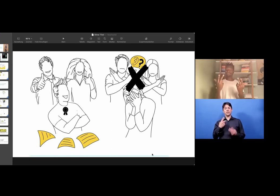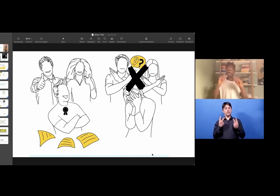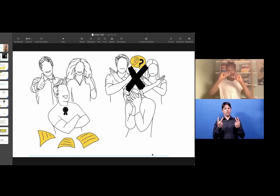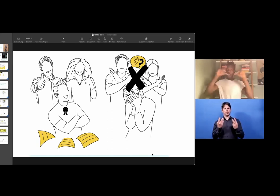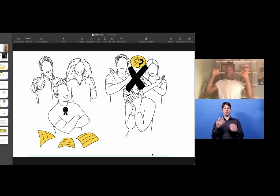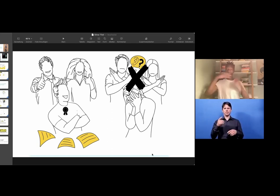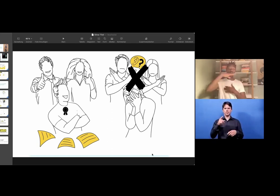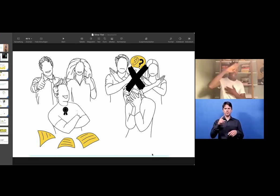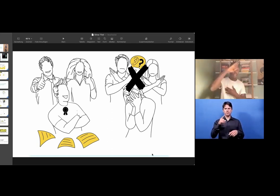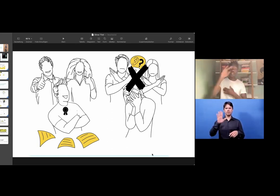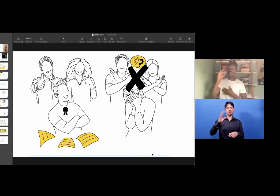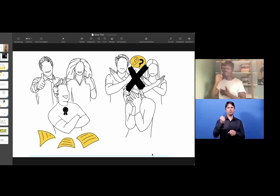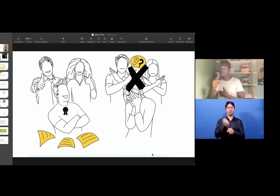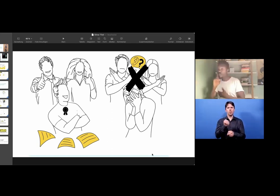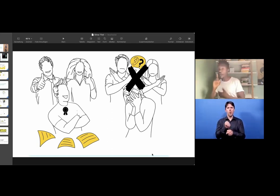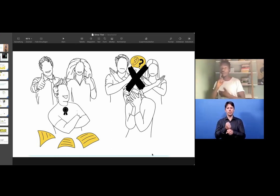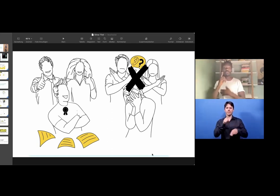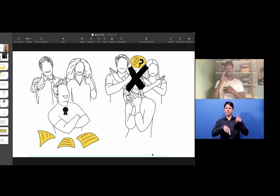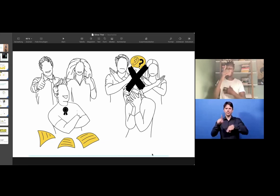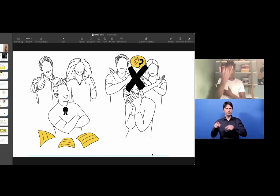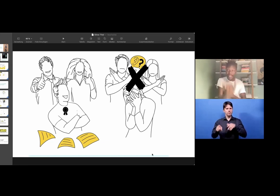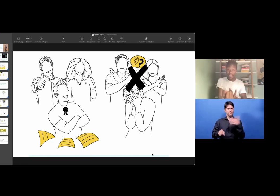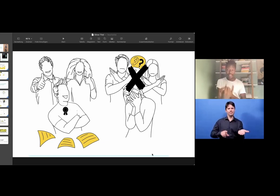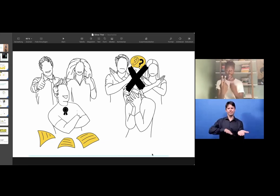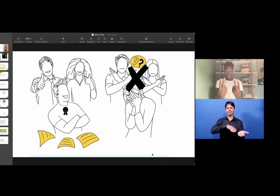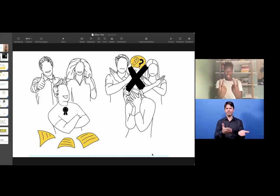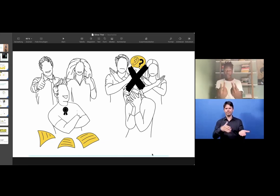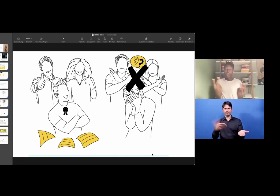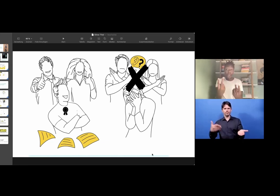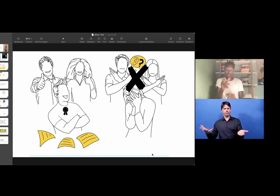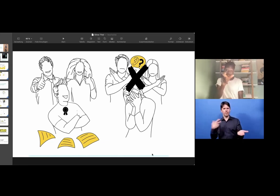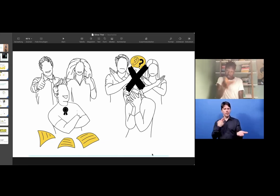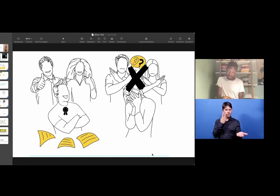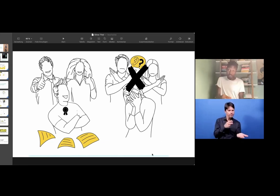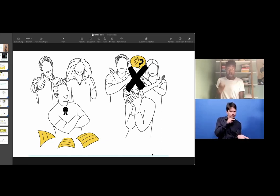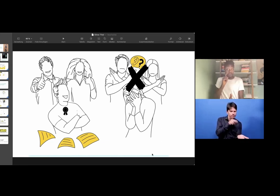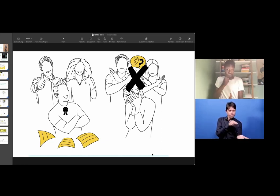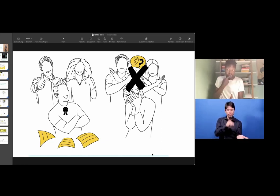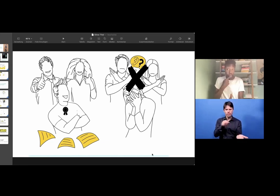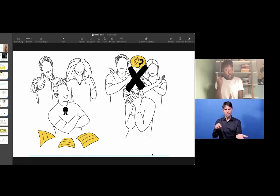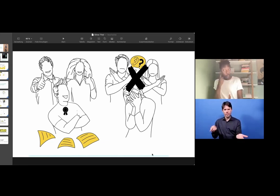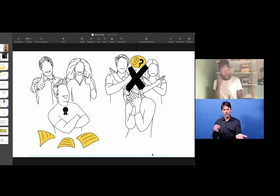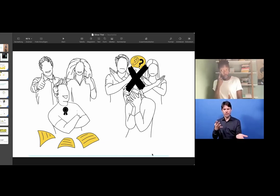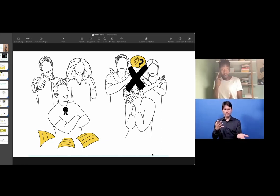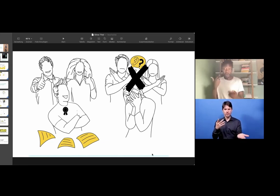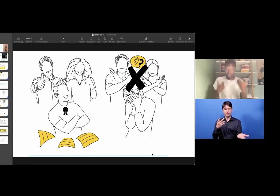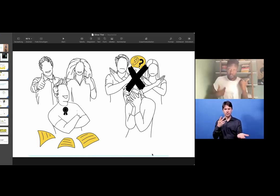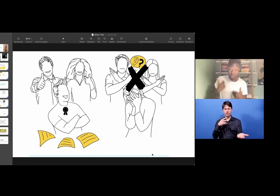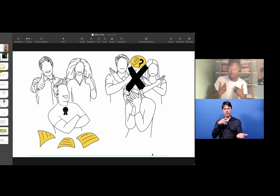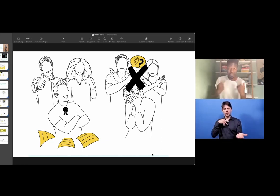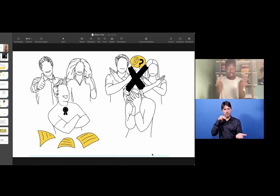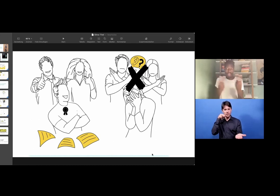It shows respect and it shows the kid in the centre or the person in the centre, where you're like: